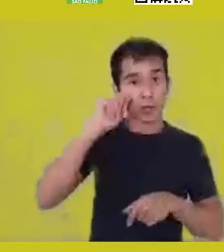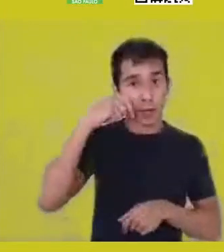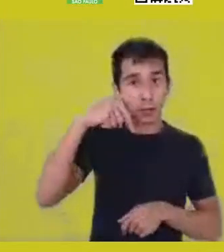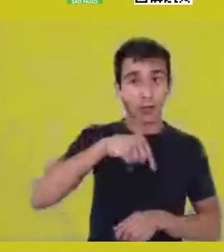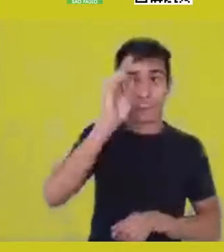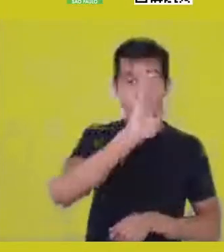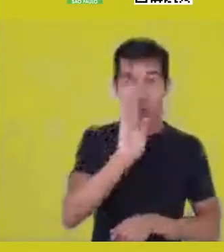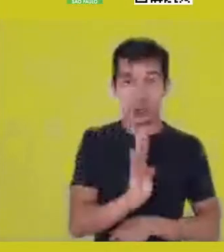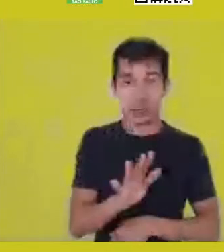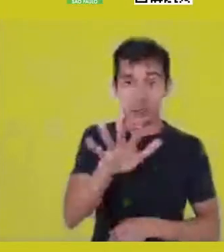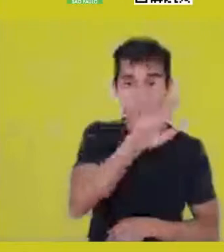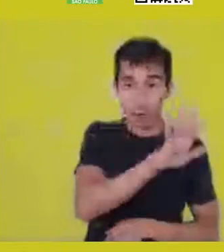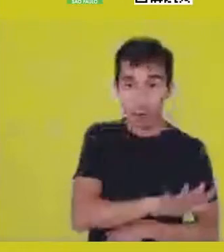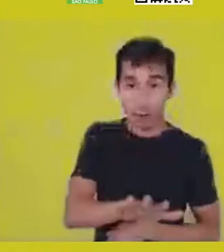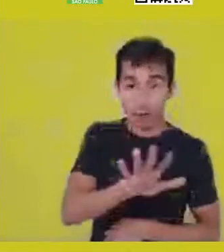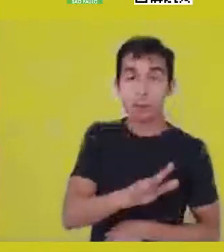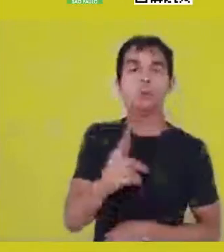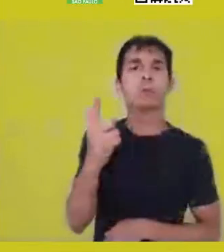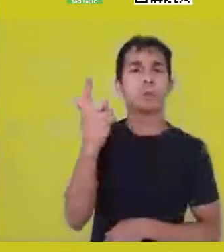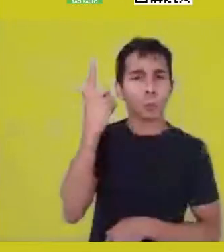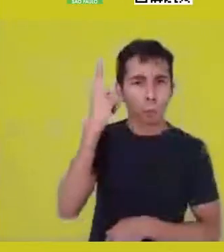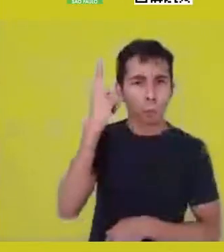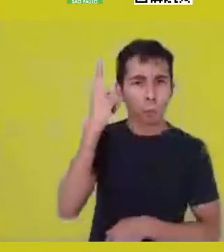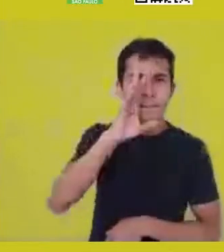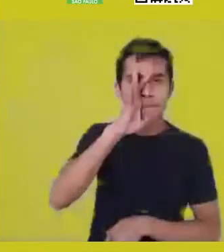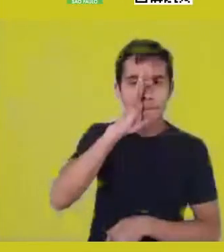maintain itself among all those debris?